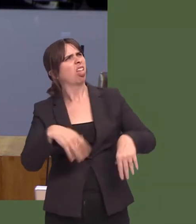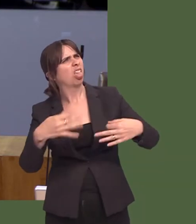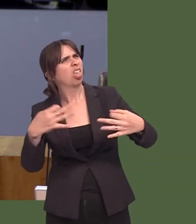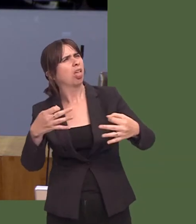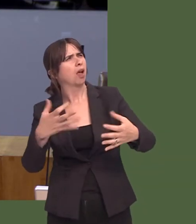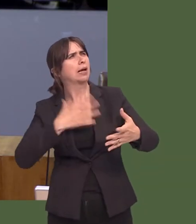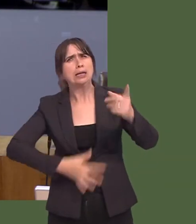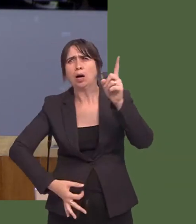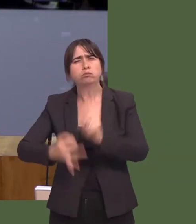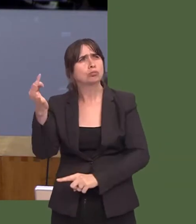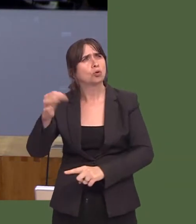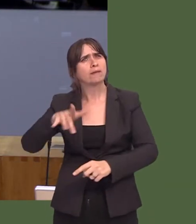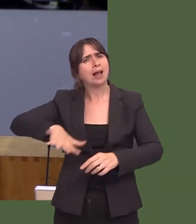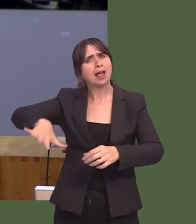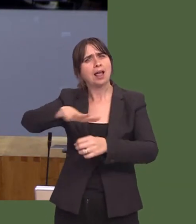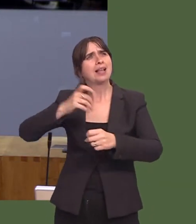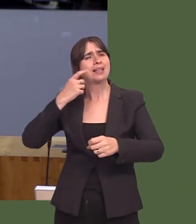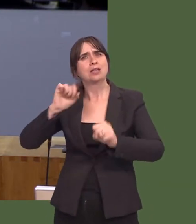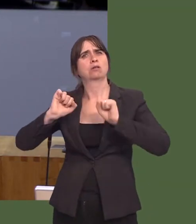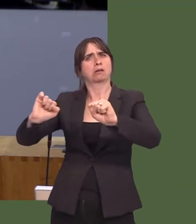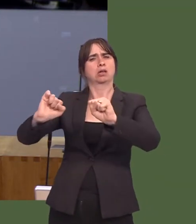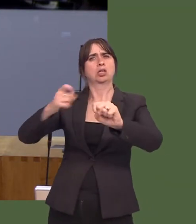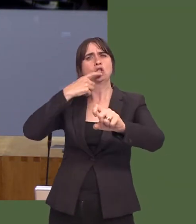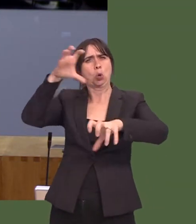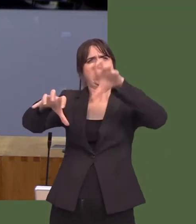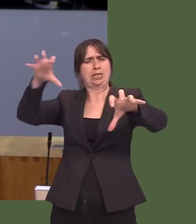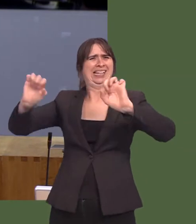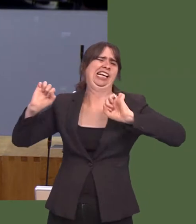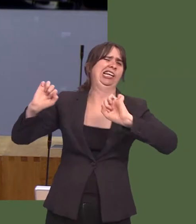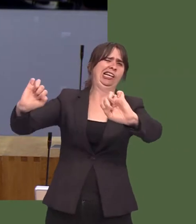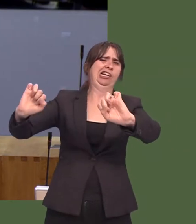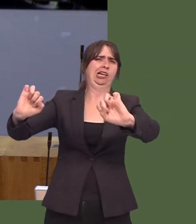in coastal flood defences. The First Minister will know, because Iíve raised it with him on many occasions, that